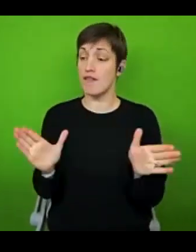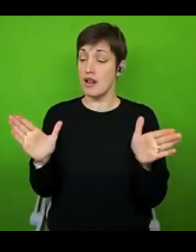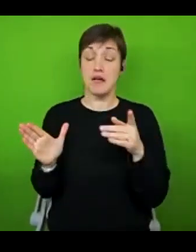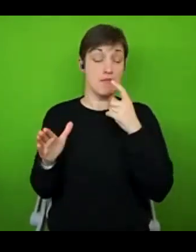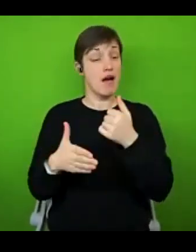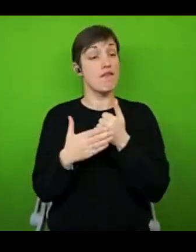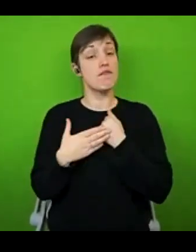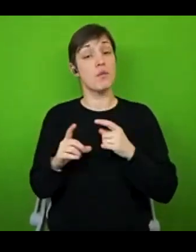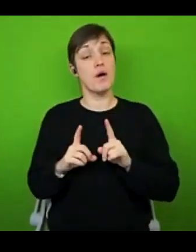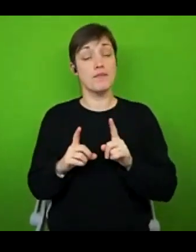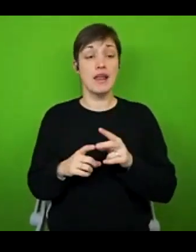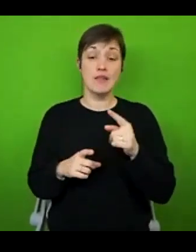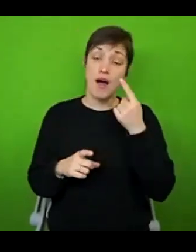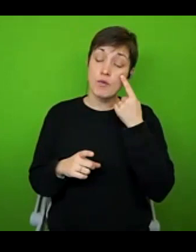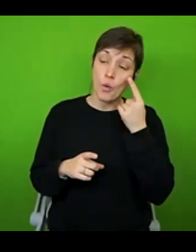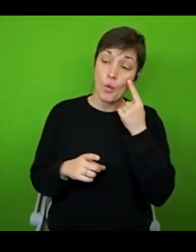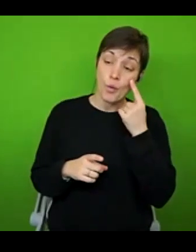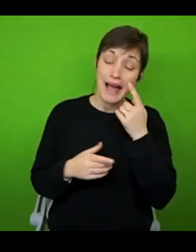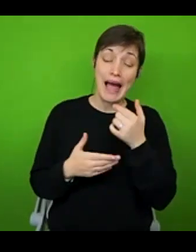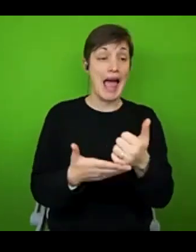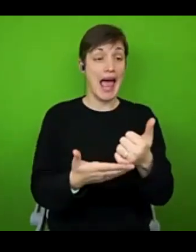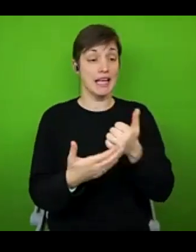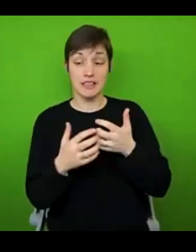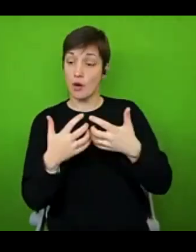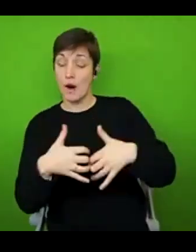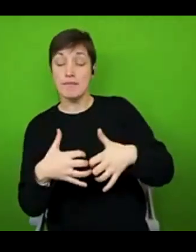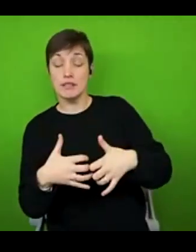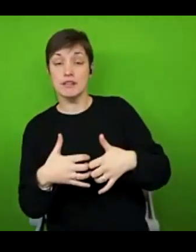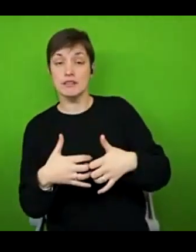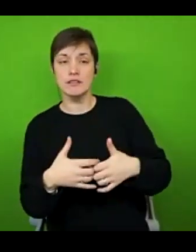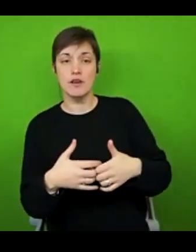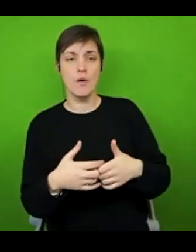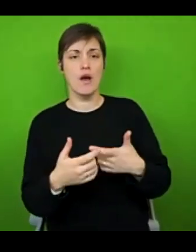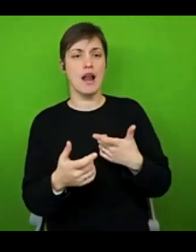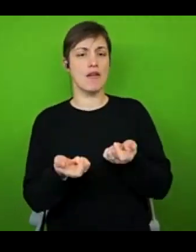at the aids and equipment that might be available to you consider what reasonable adjustments you're entitled to